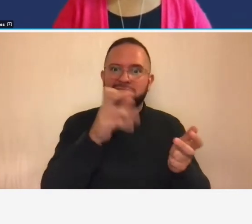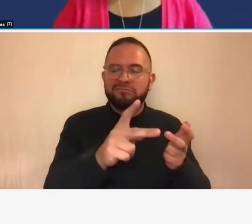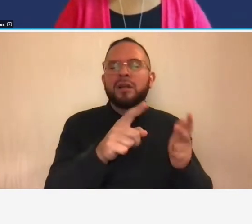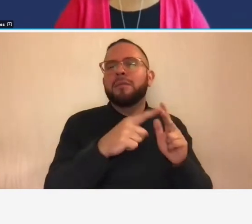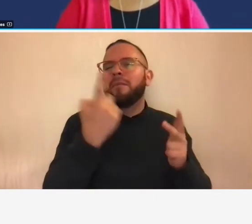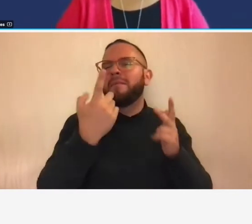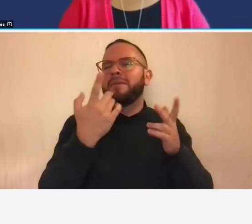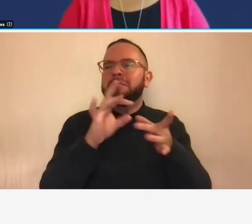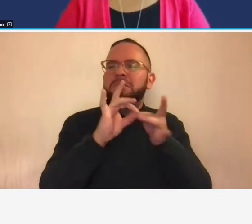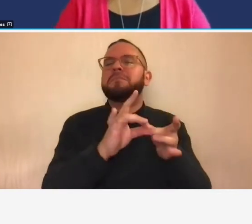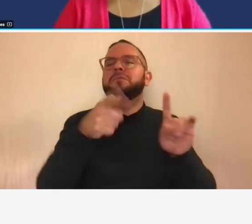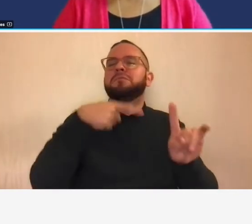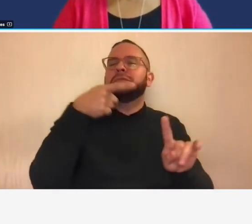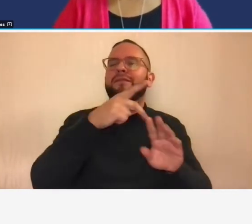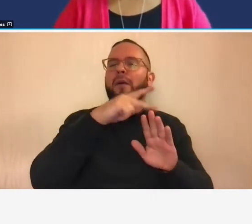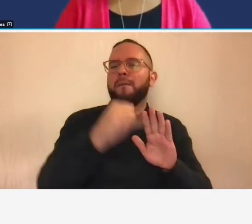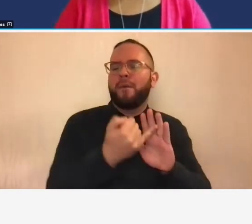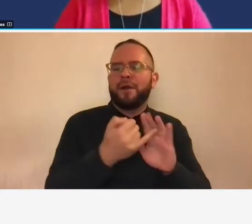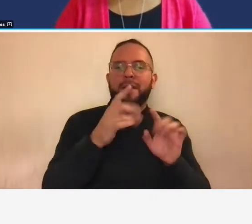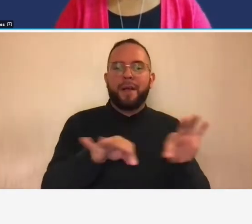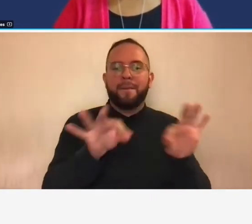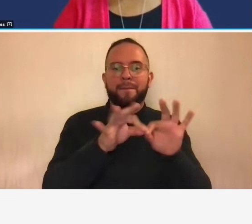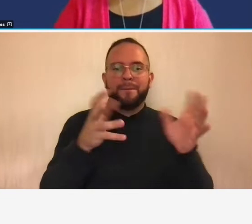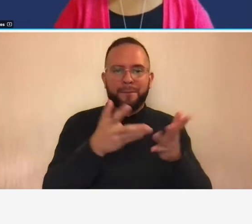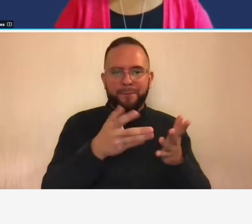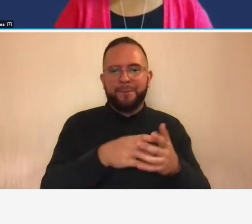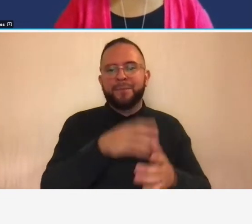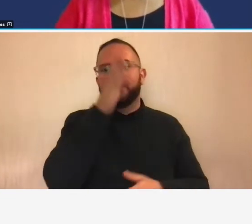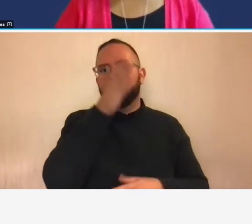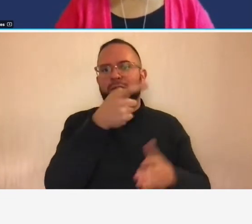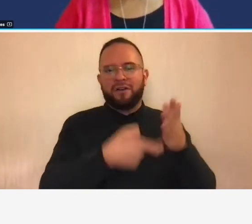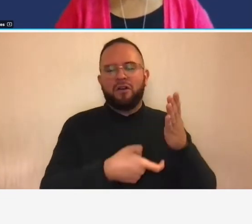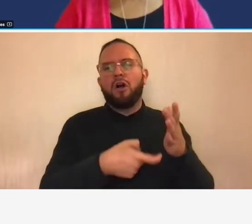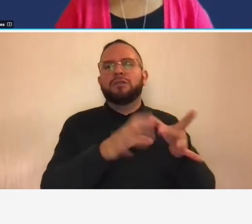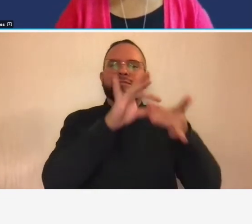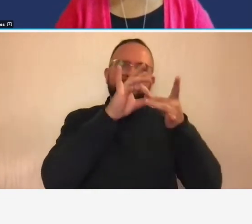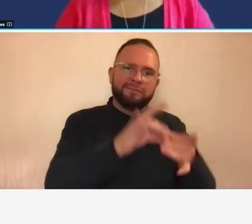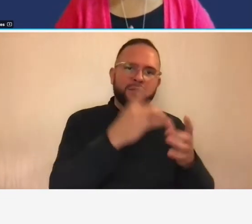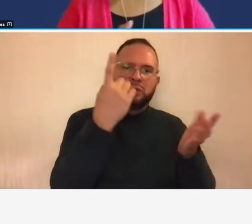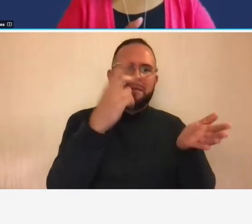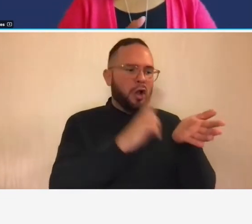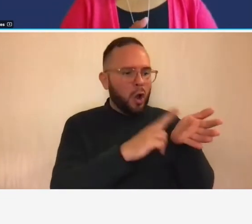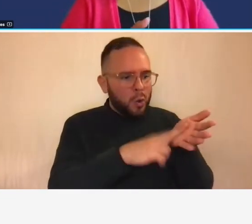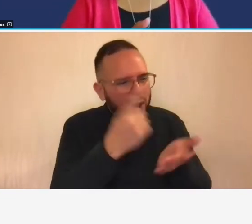so the key there is direct costs are related to a specific contract or project so there's